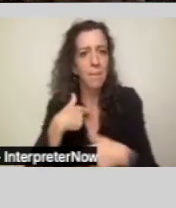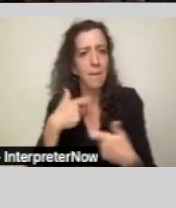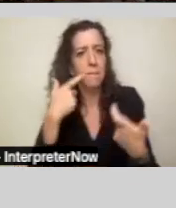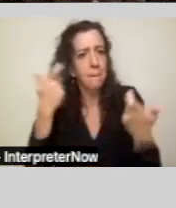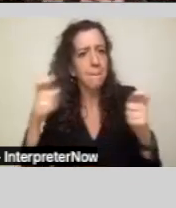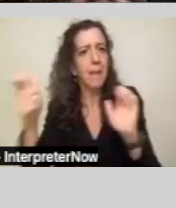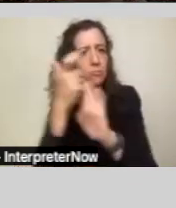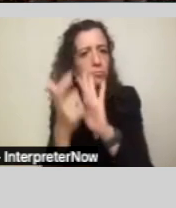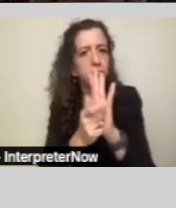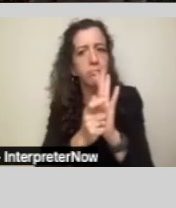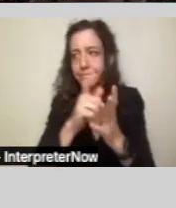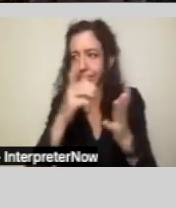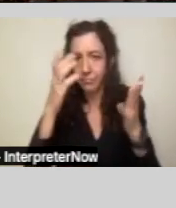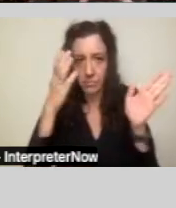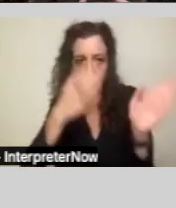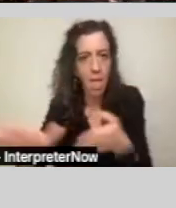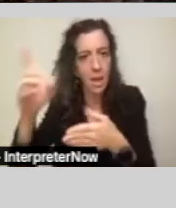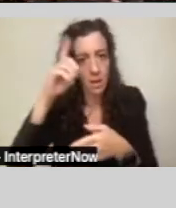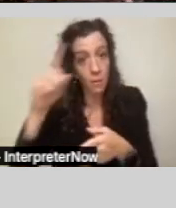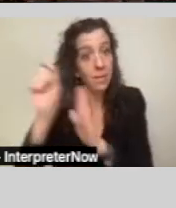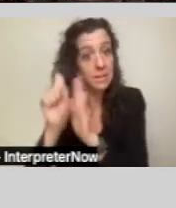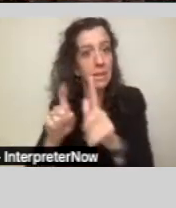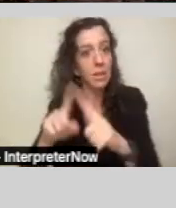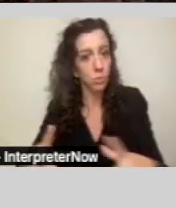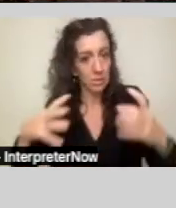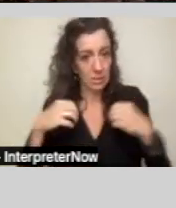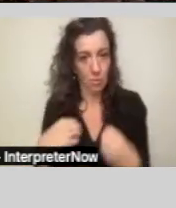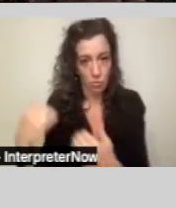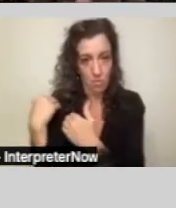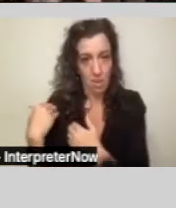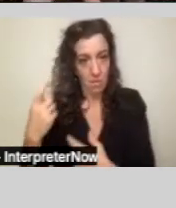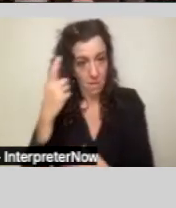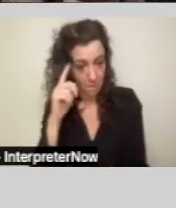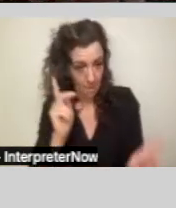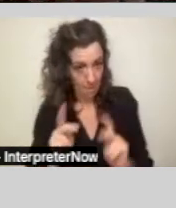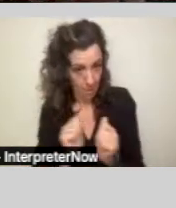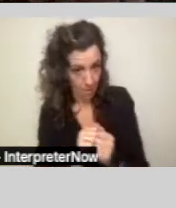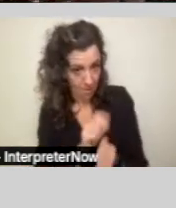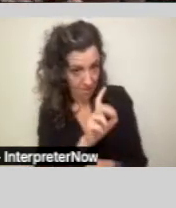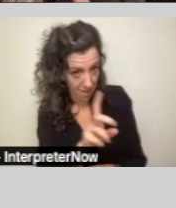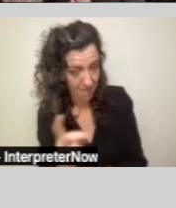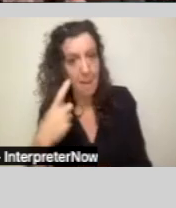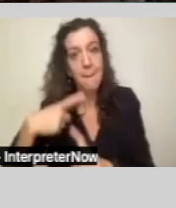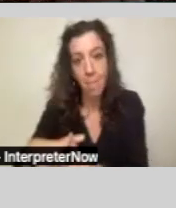both a responsibility for people with developmental disabilities and an obligation that it needed